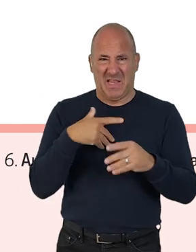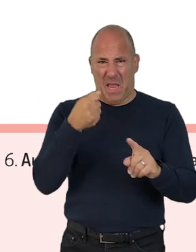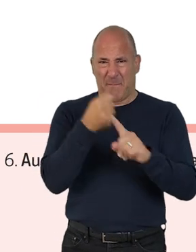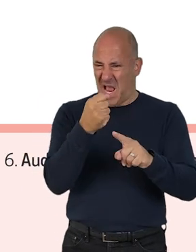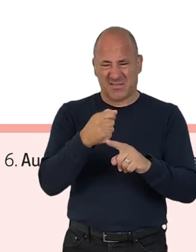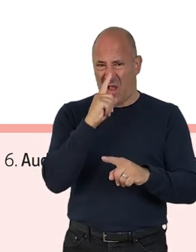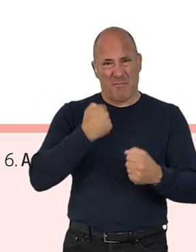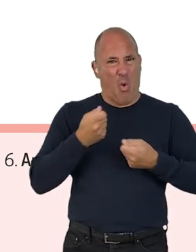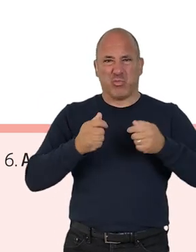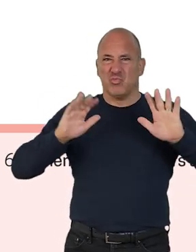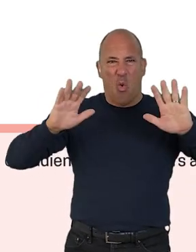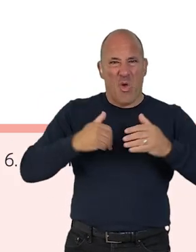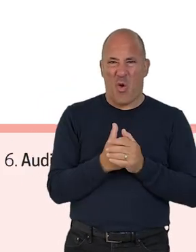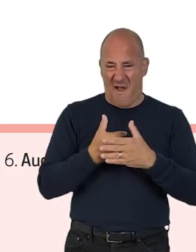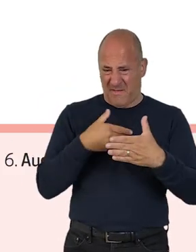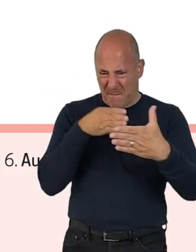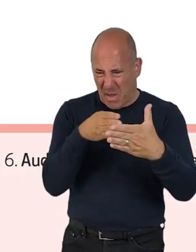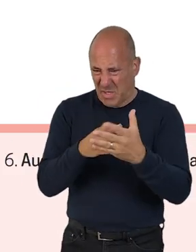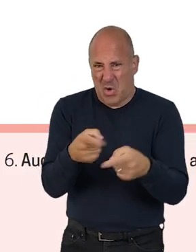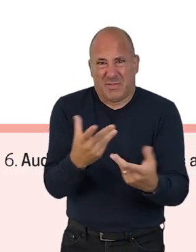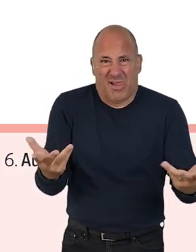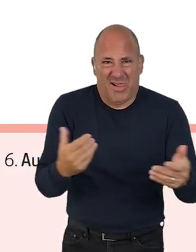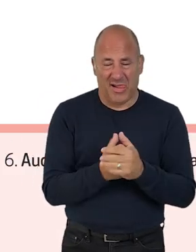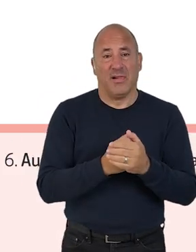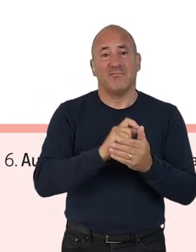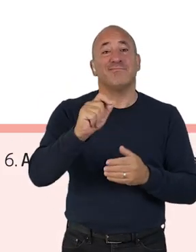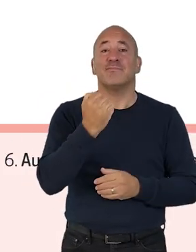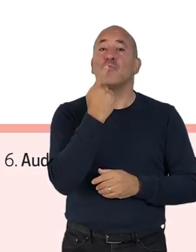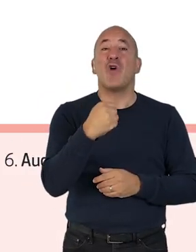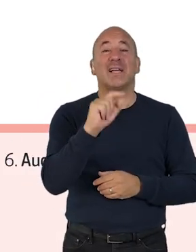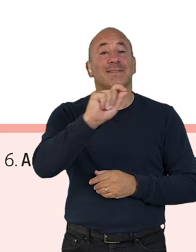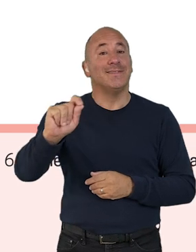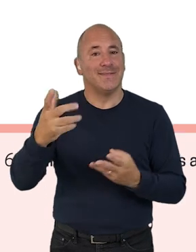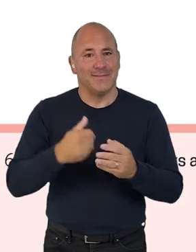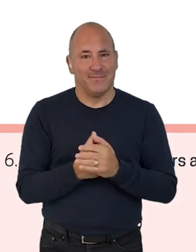of your control, or there are barriers to addressing it, write this down as a block in Red.